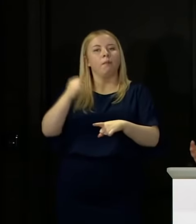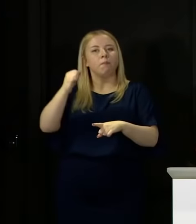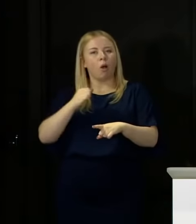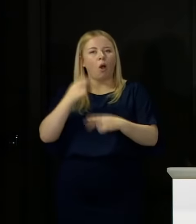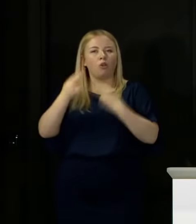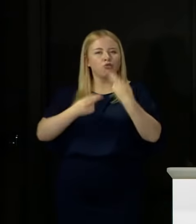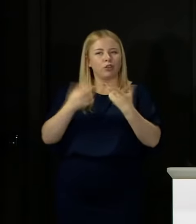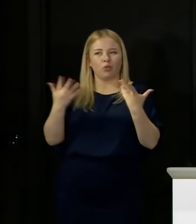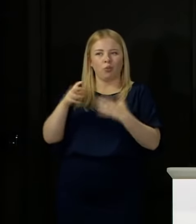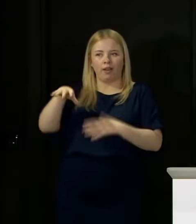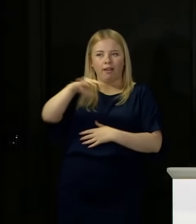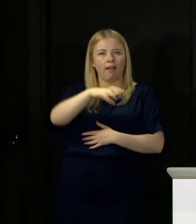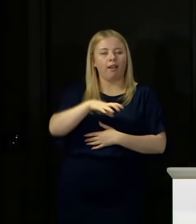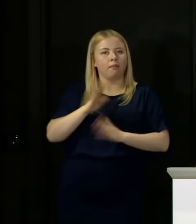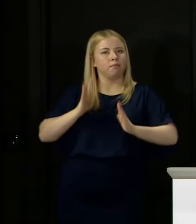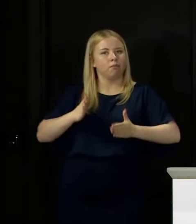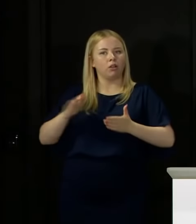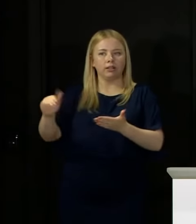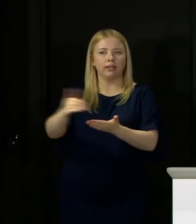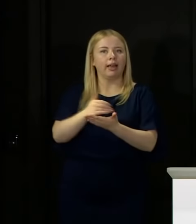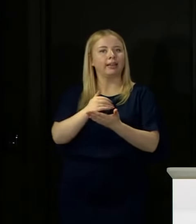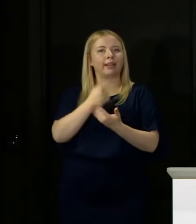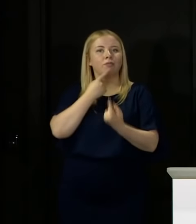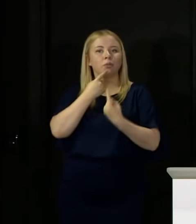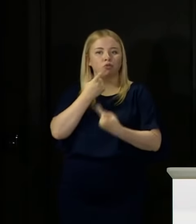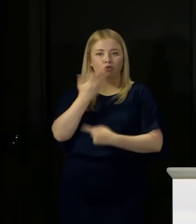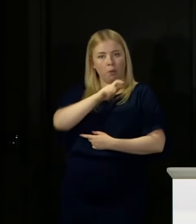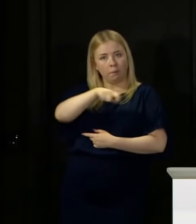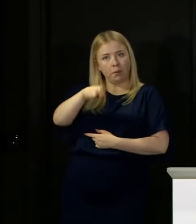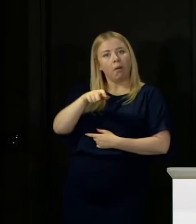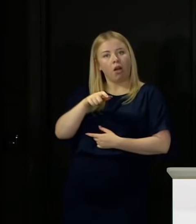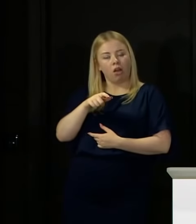operators of a pub or a restaurant to gather that information.